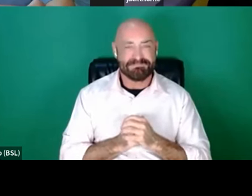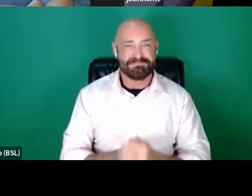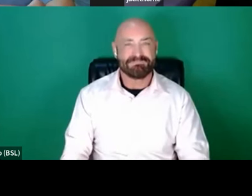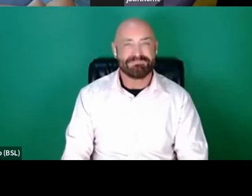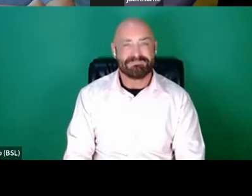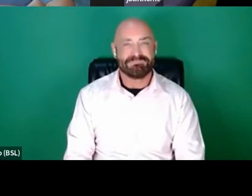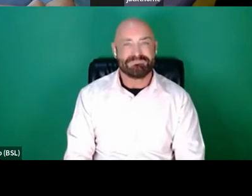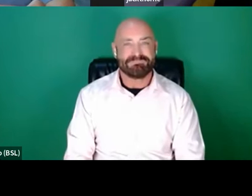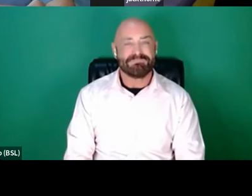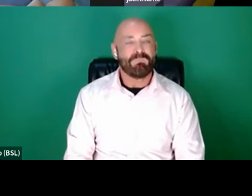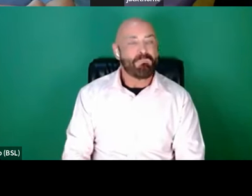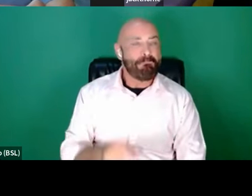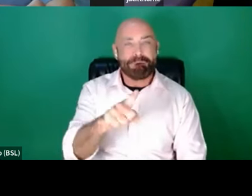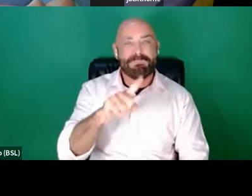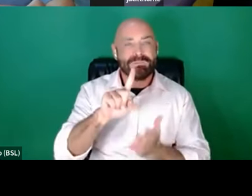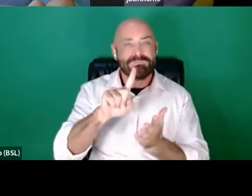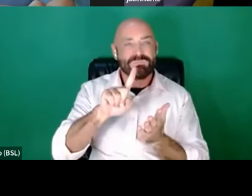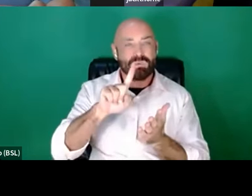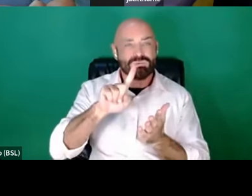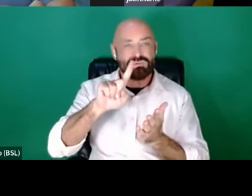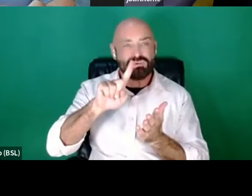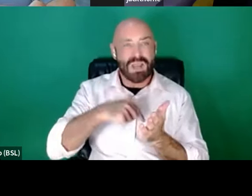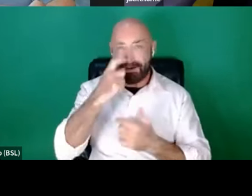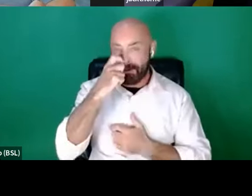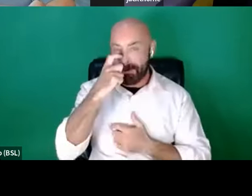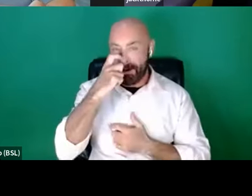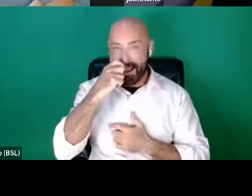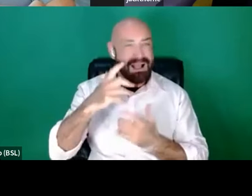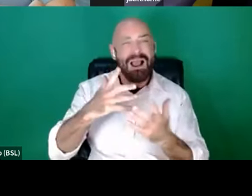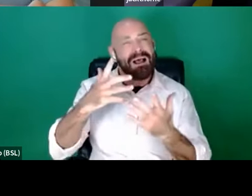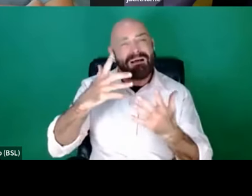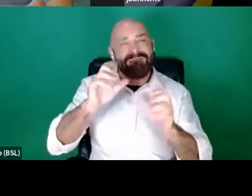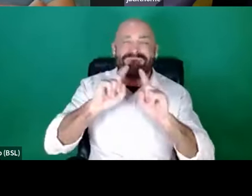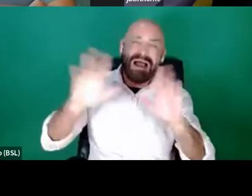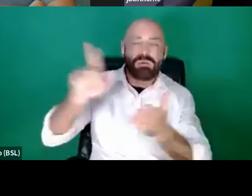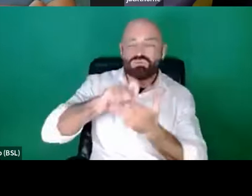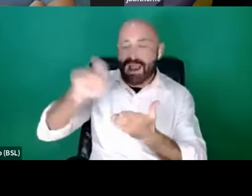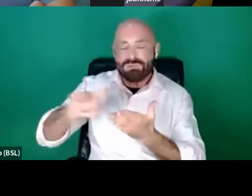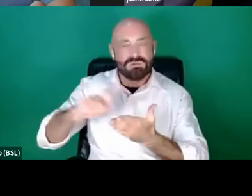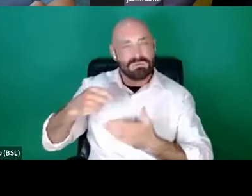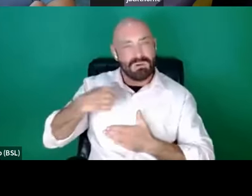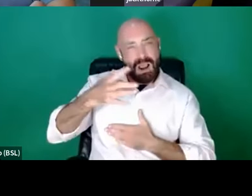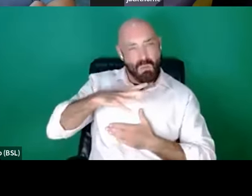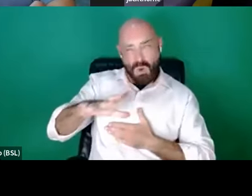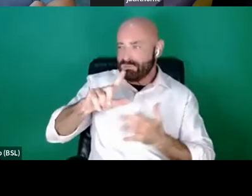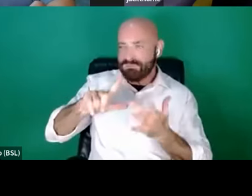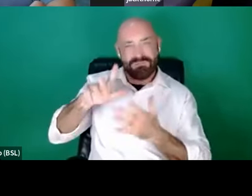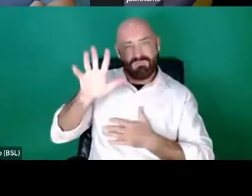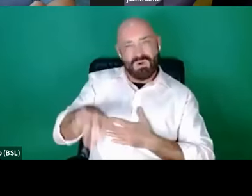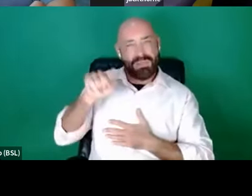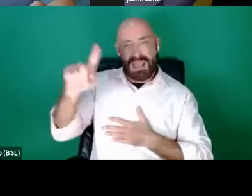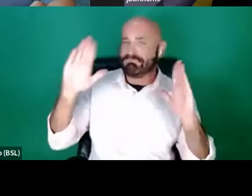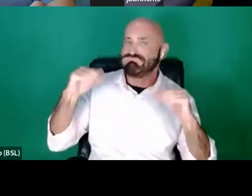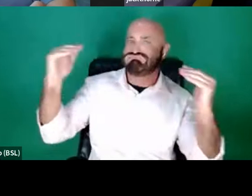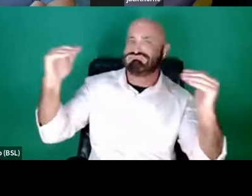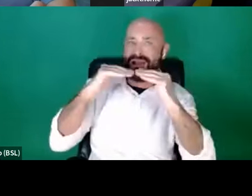I would like the next Sally Wainwright, Jimmy McGovern, Michaela Coel. Someone of that ilk.